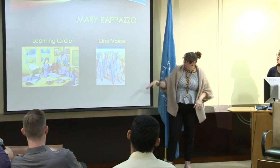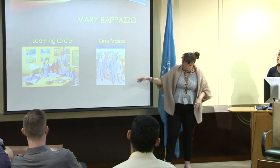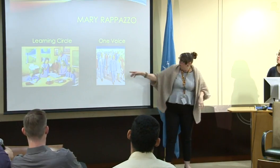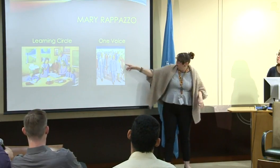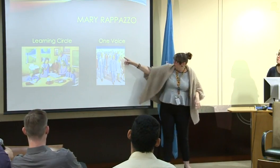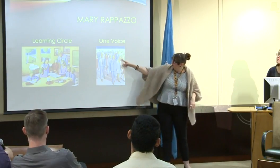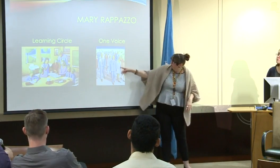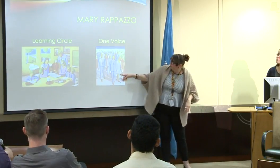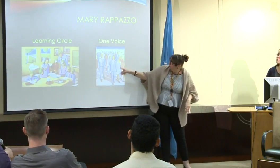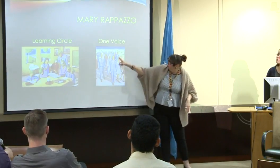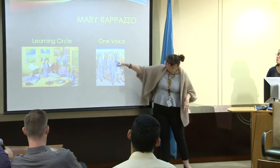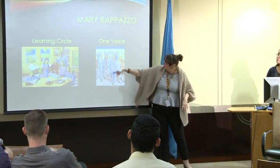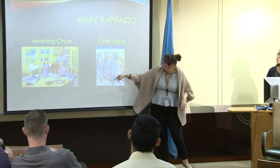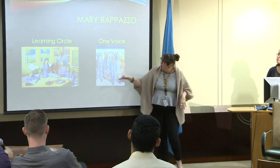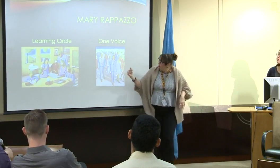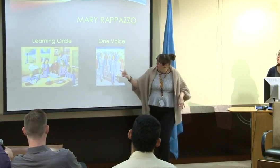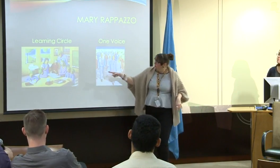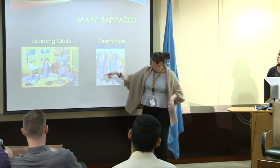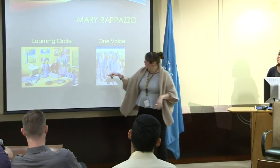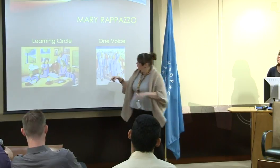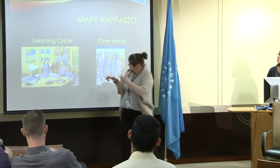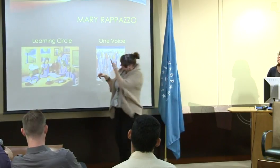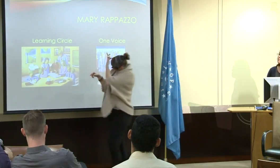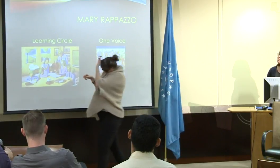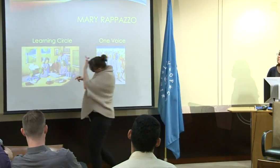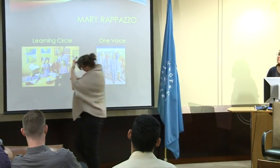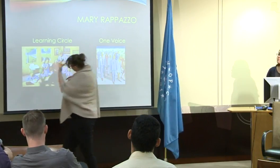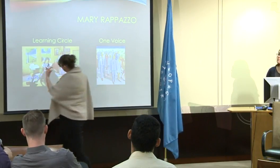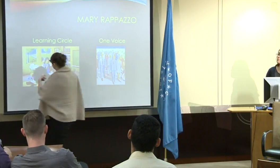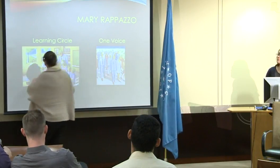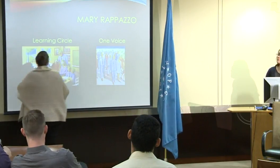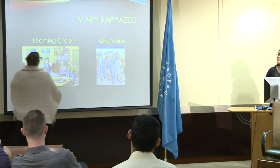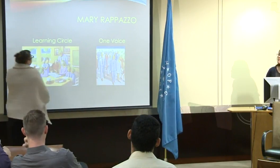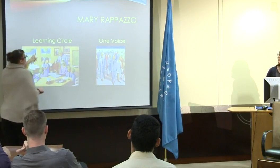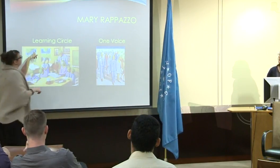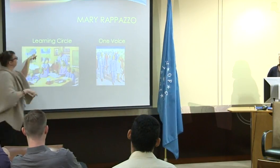of people coming together and speaking up with one voice for issues they believe in.